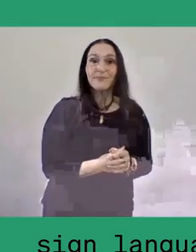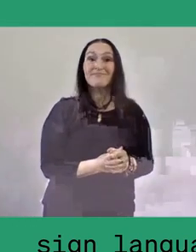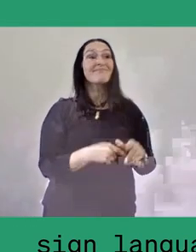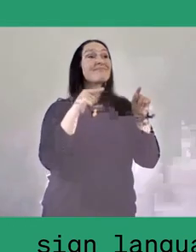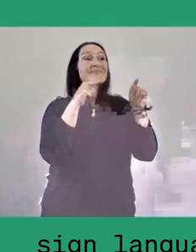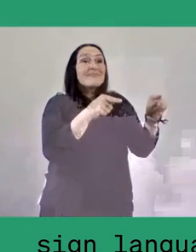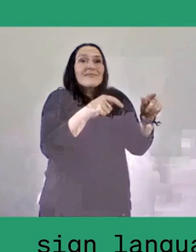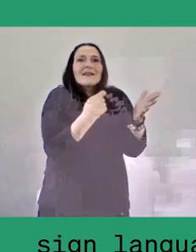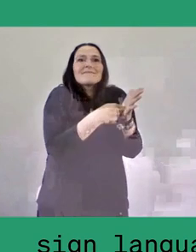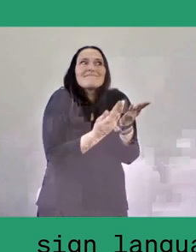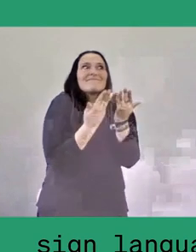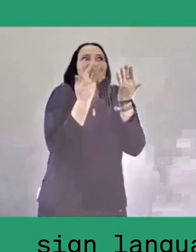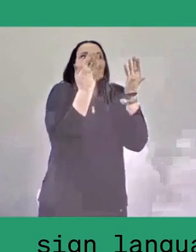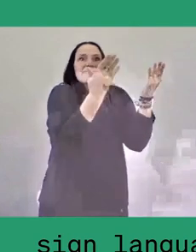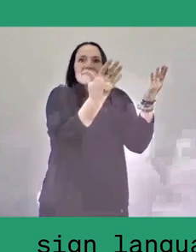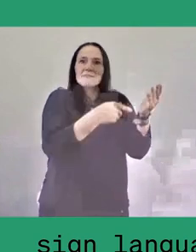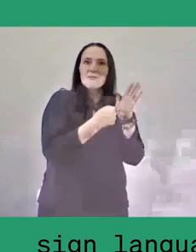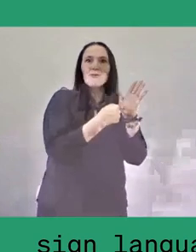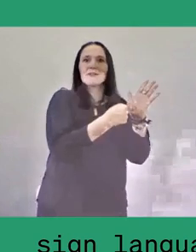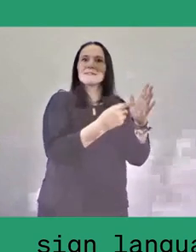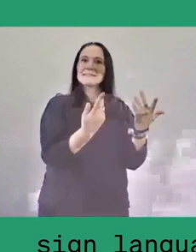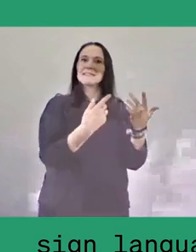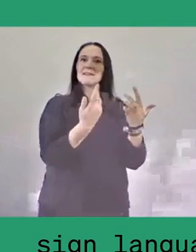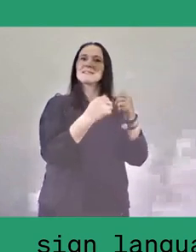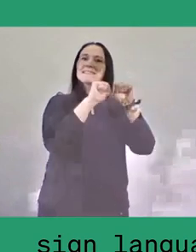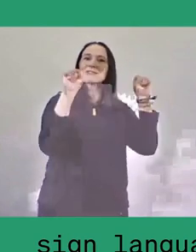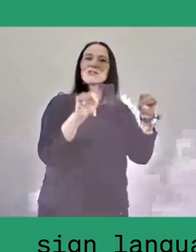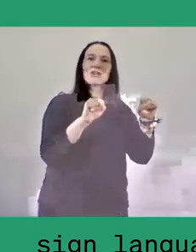of finding a system to reactivate, revive,